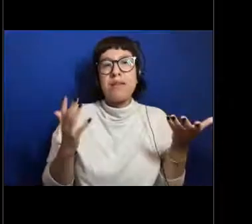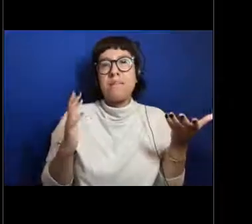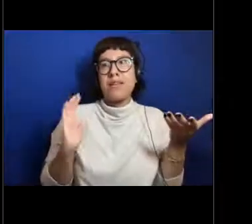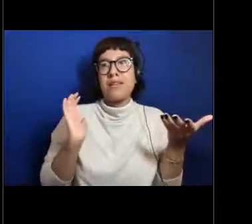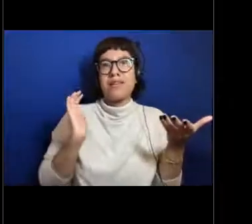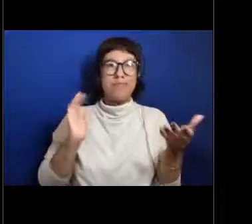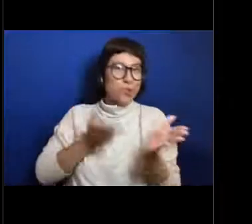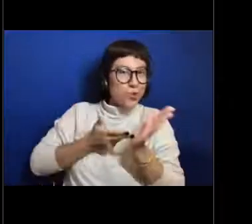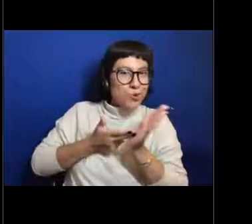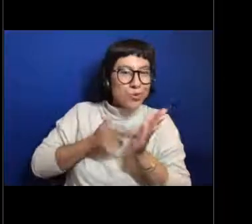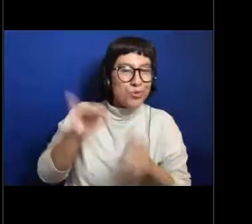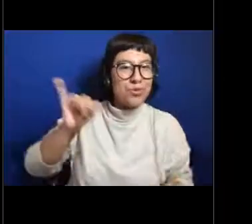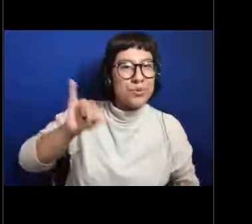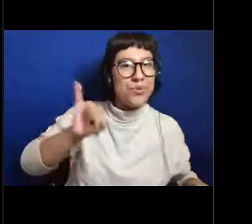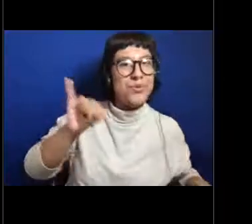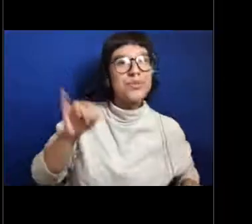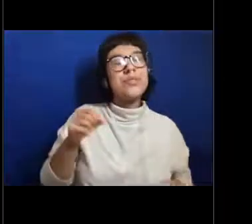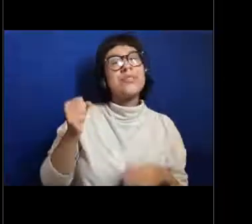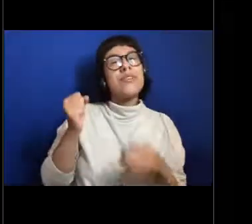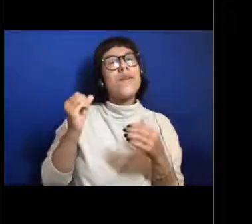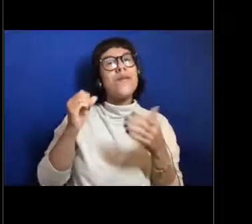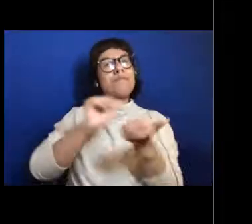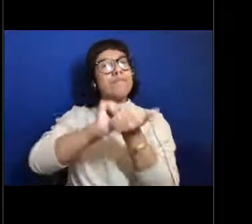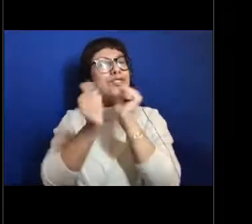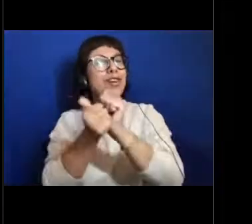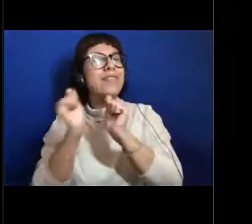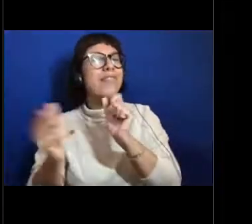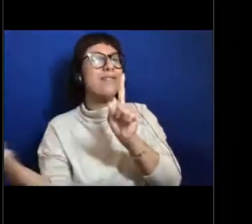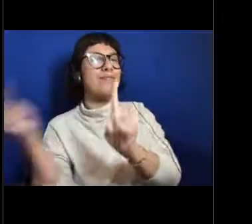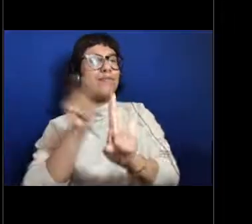and I'm hoping to kind of change some of those perceptions with you guys today.